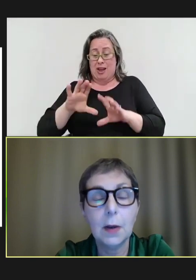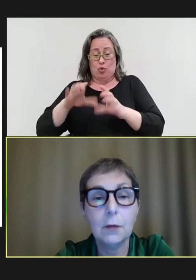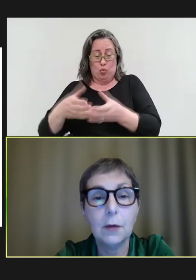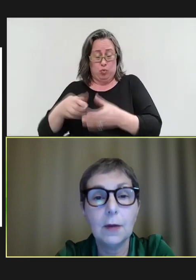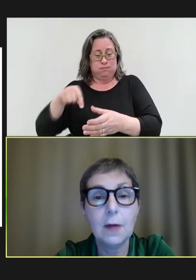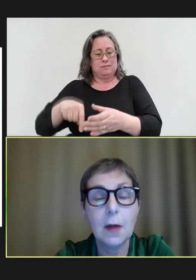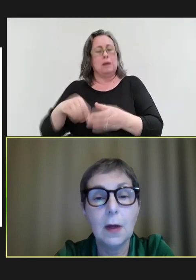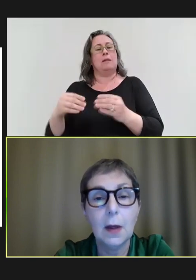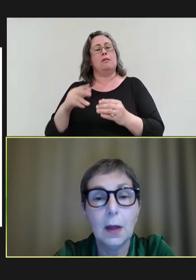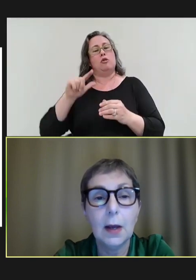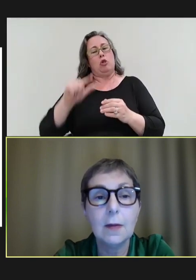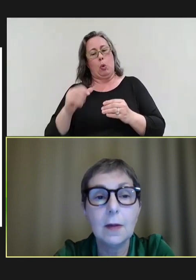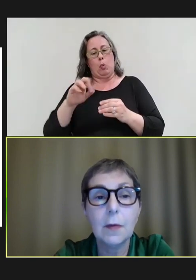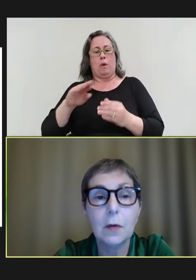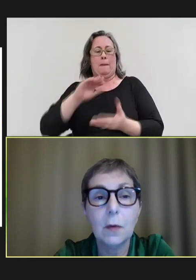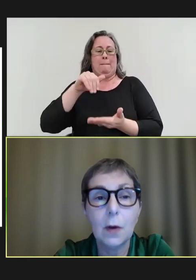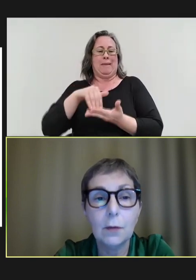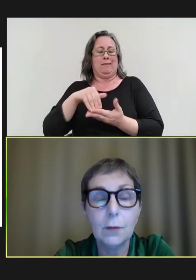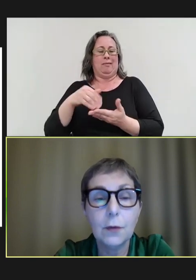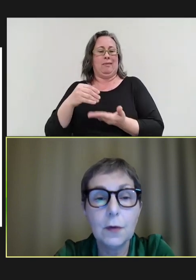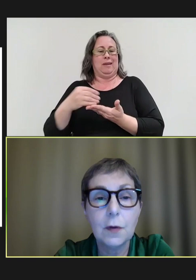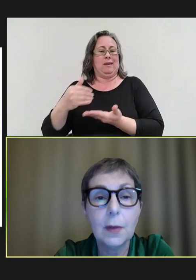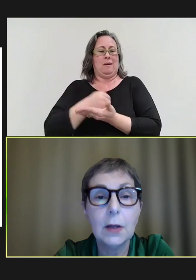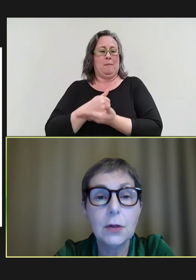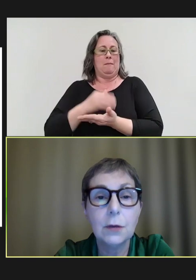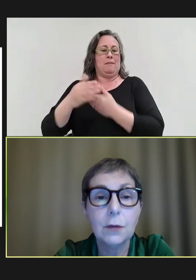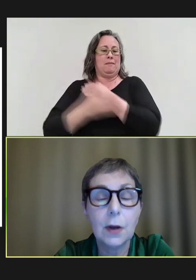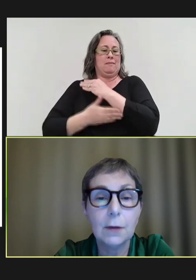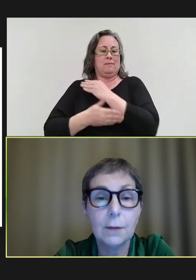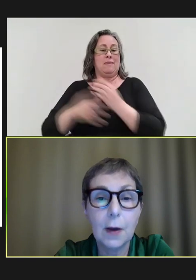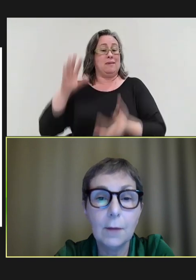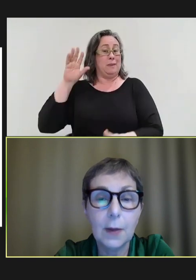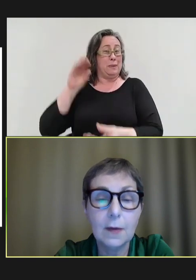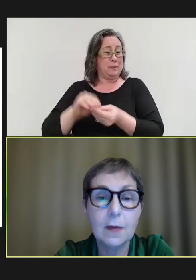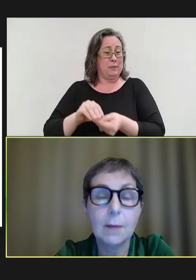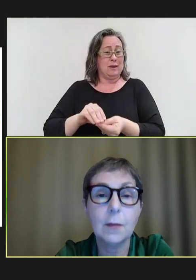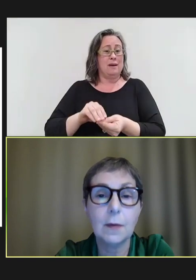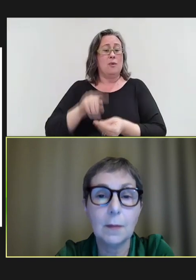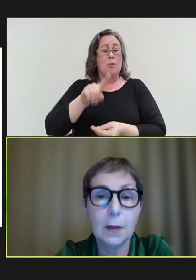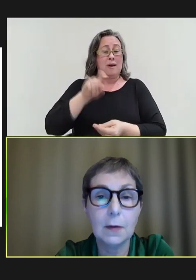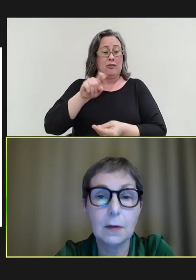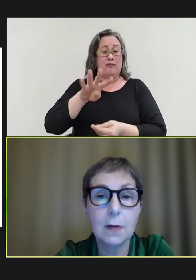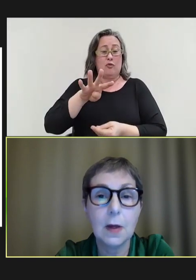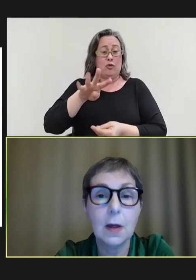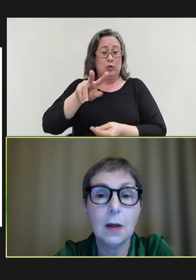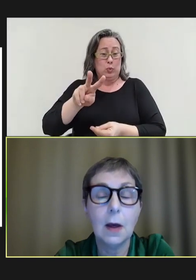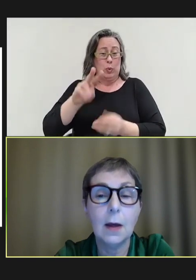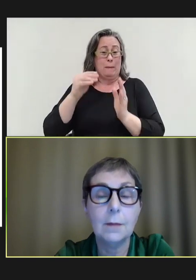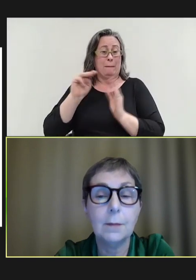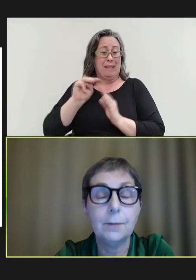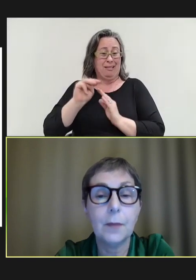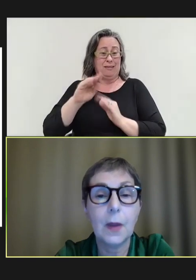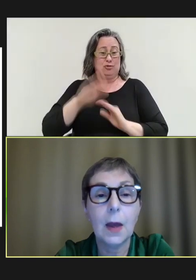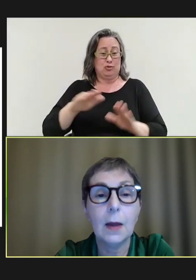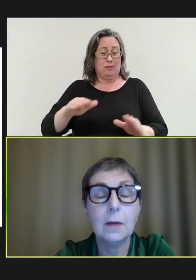countries. It adds up to 142 million children under five being susceptible to measles. And